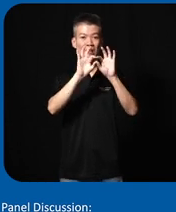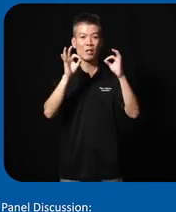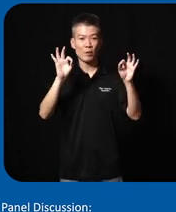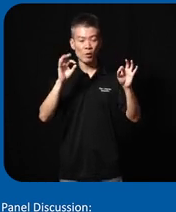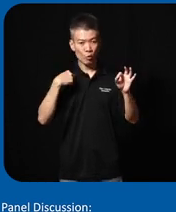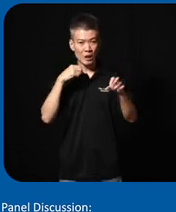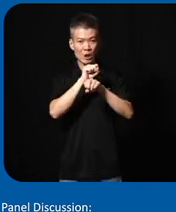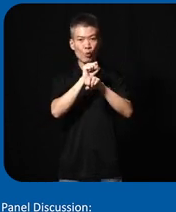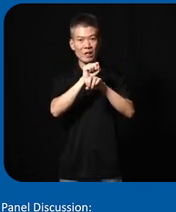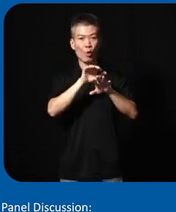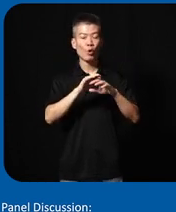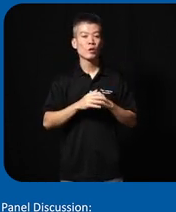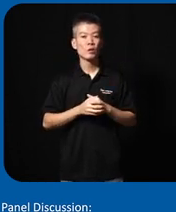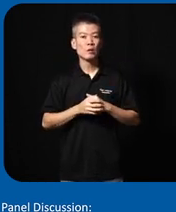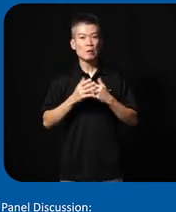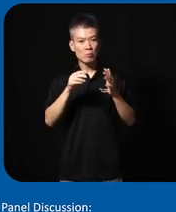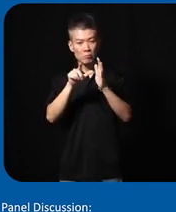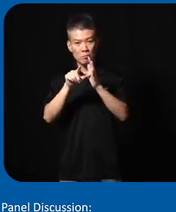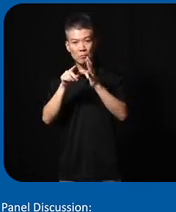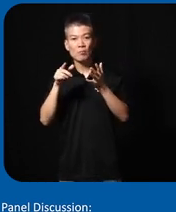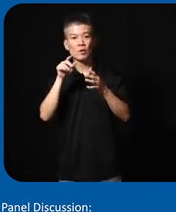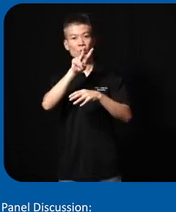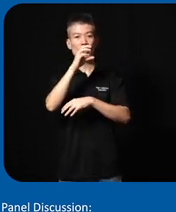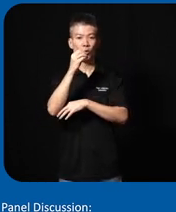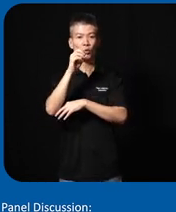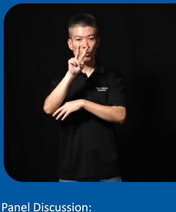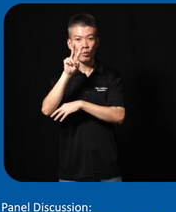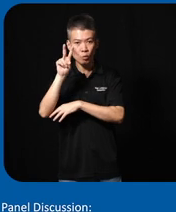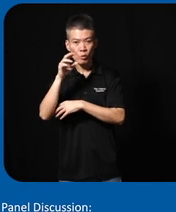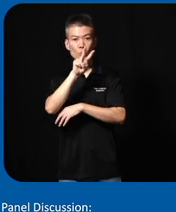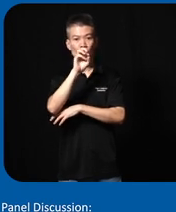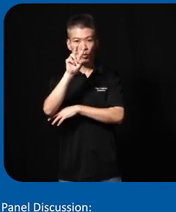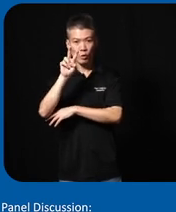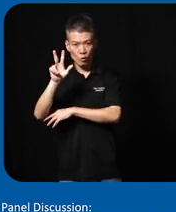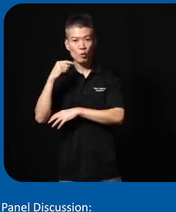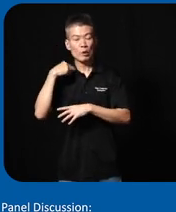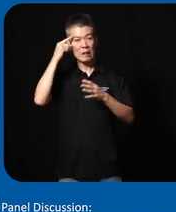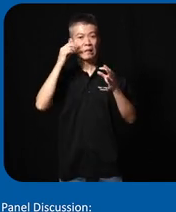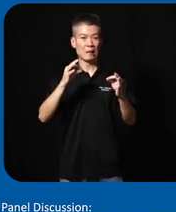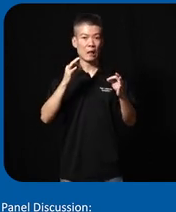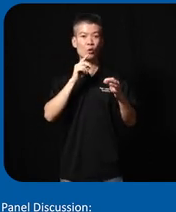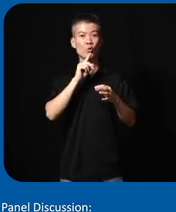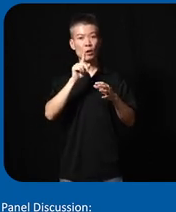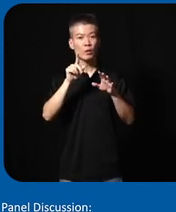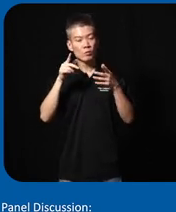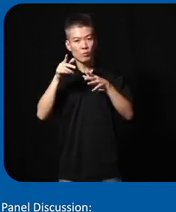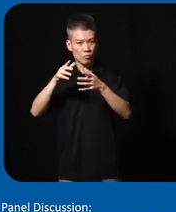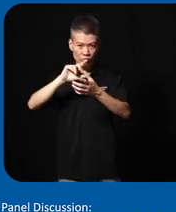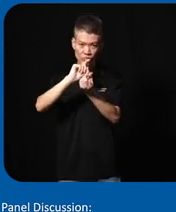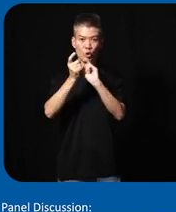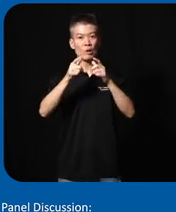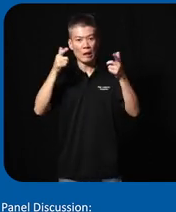were working on and then later on in 2022 and 2023 we've decided to really overhaul large parts of